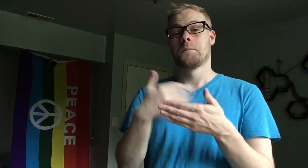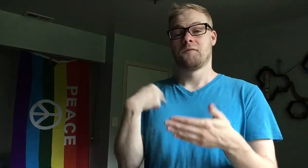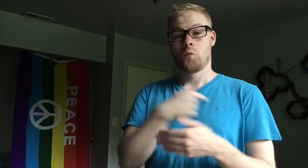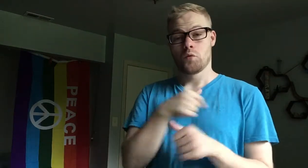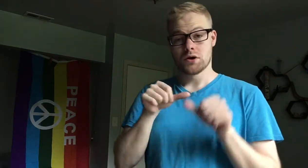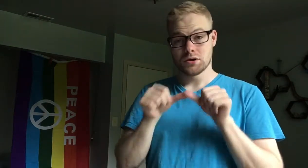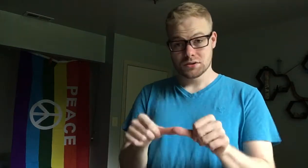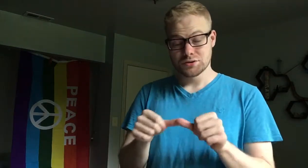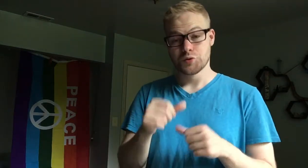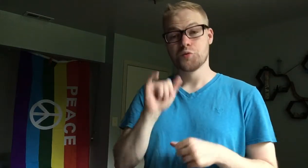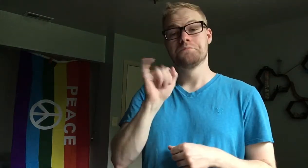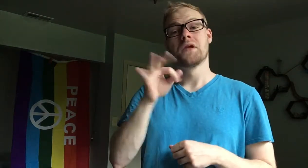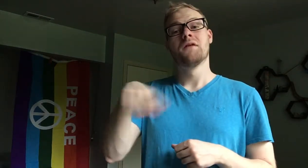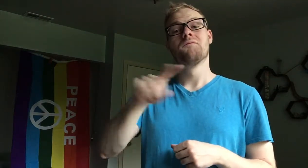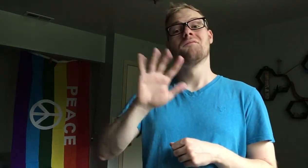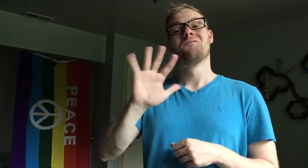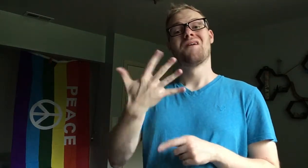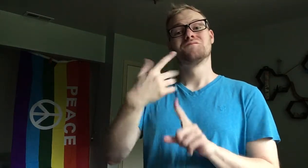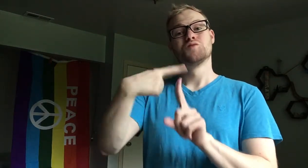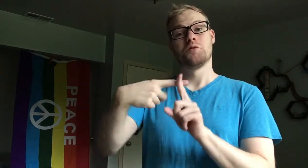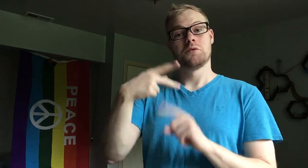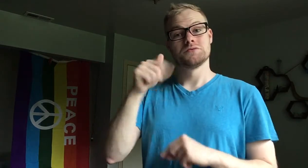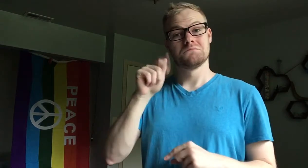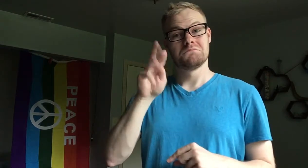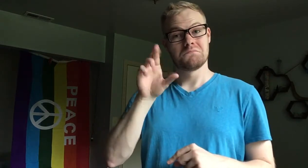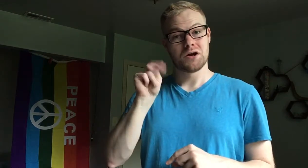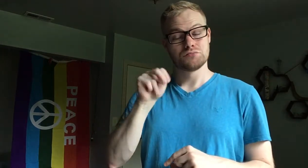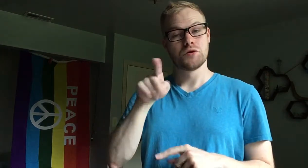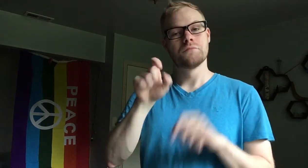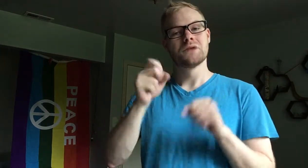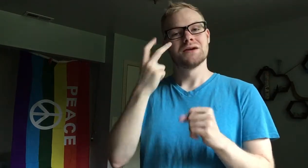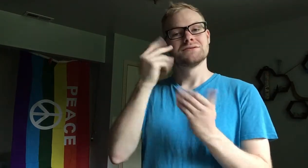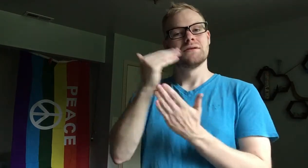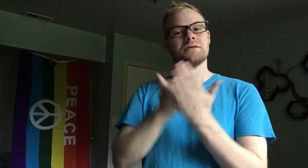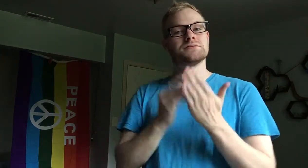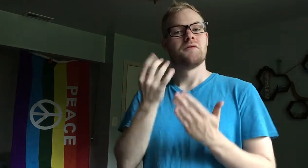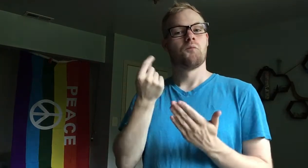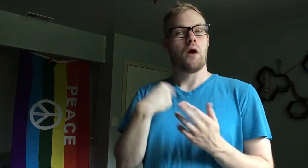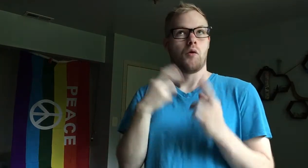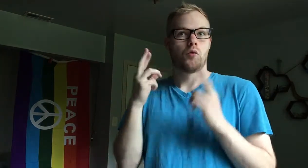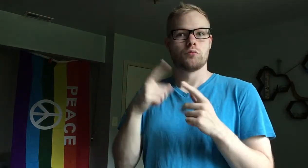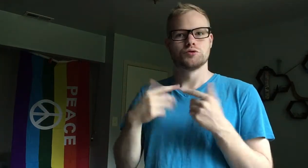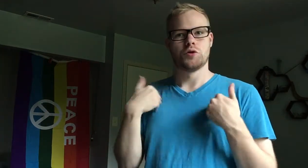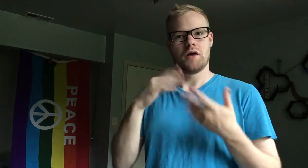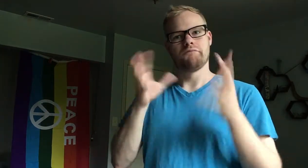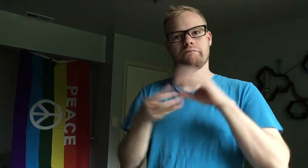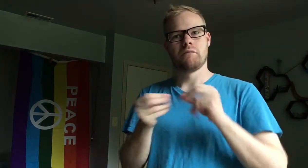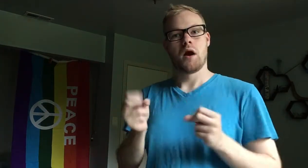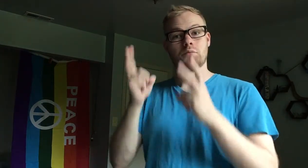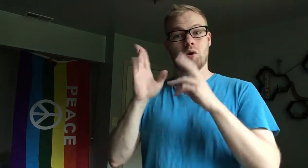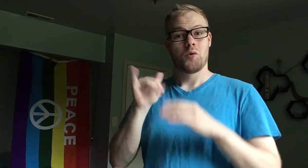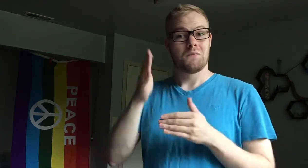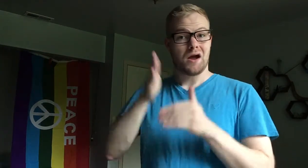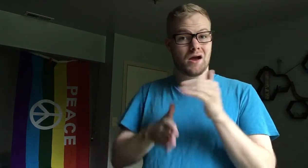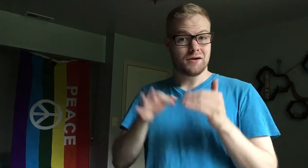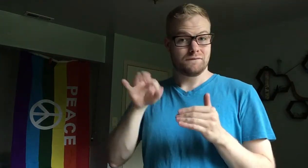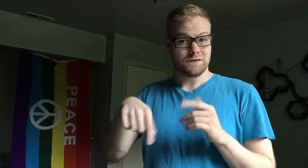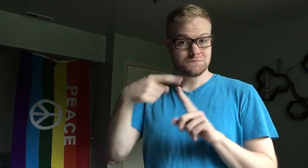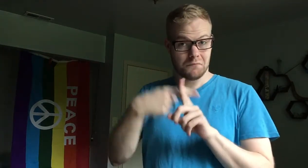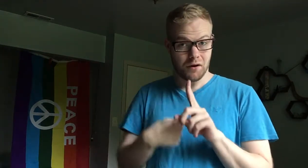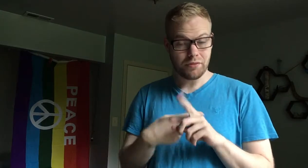Before we continue, if you’re a $5+ Patron, you can see a list of what I hope to have uploaded by the end of this month!